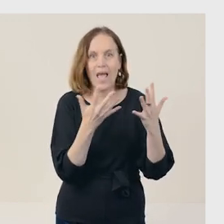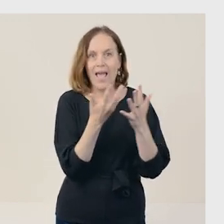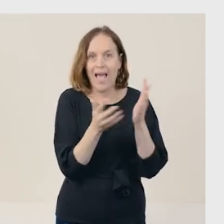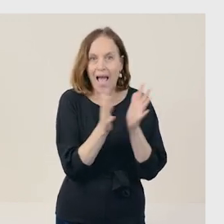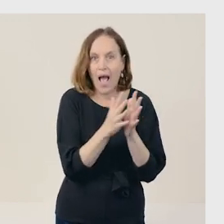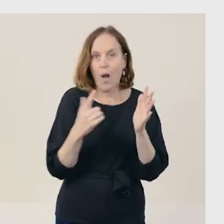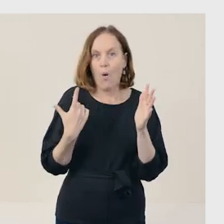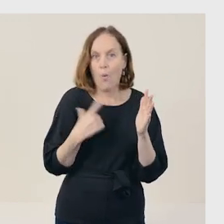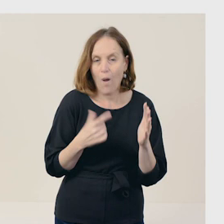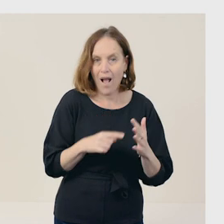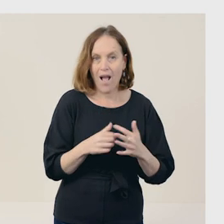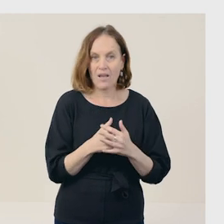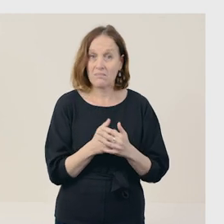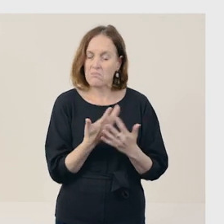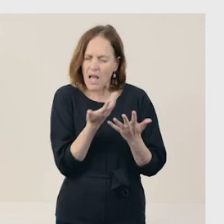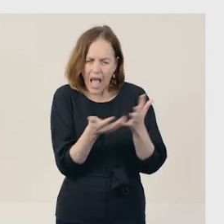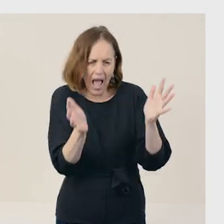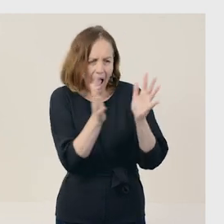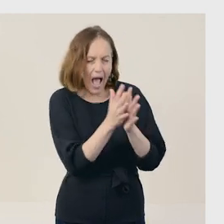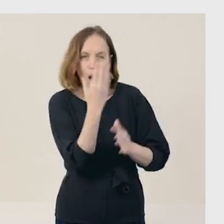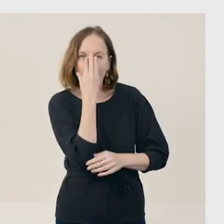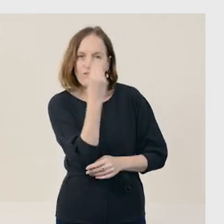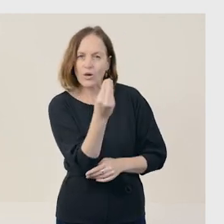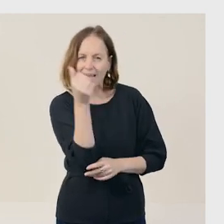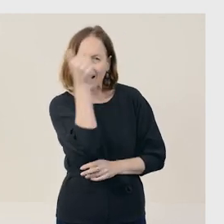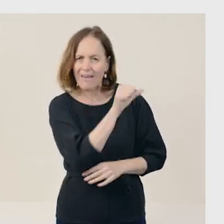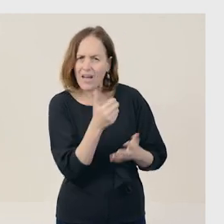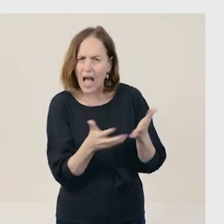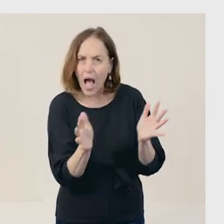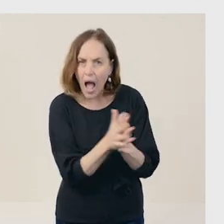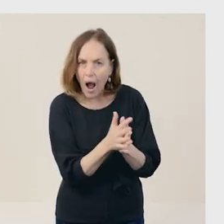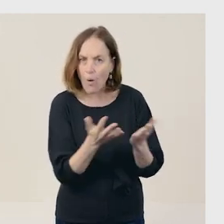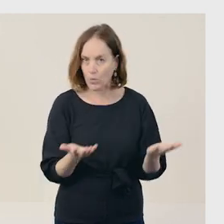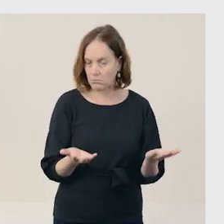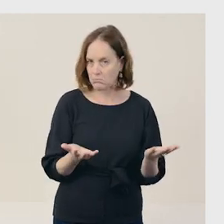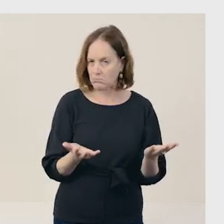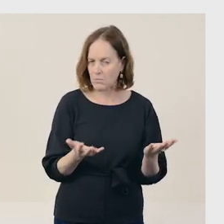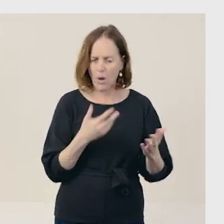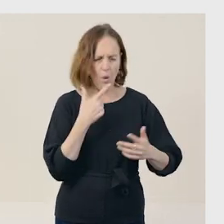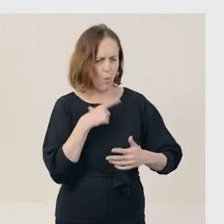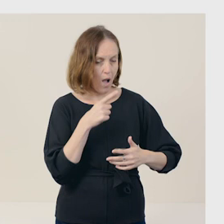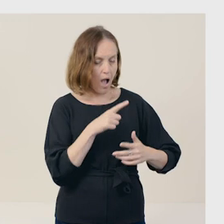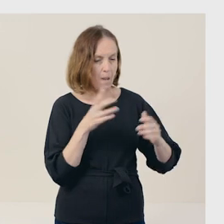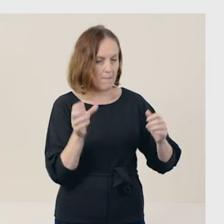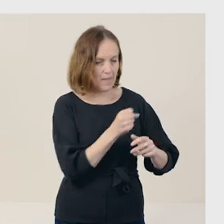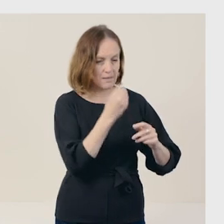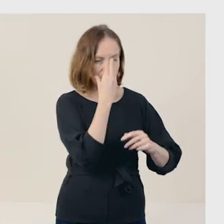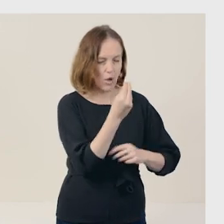we could ask: How are they clever? And, why does being clever matter to foxes?